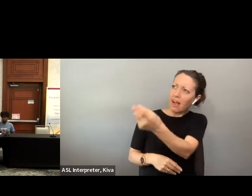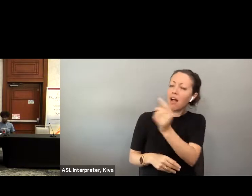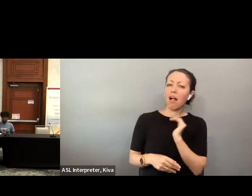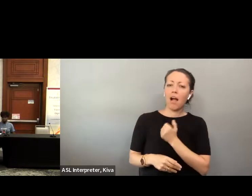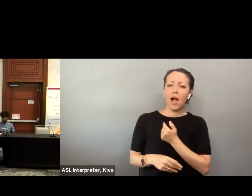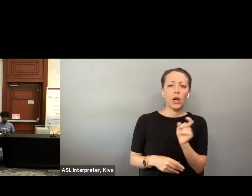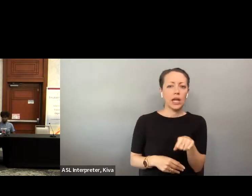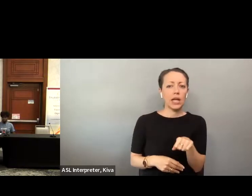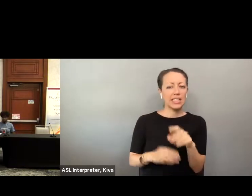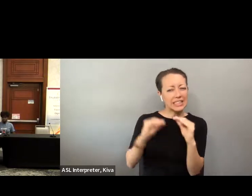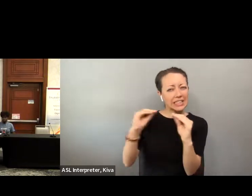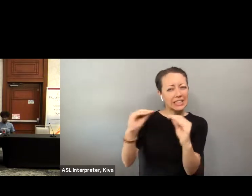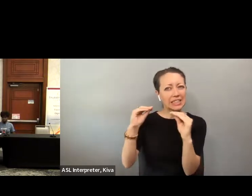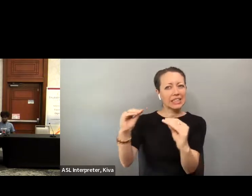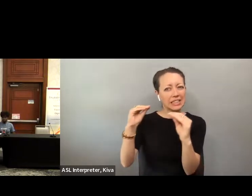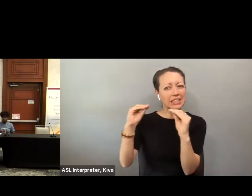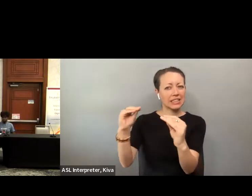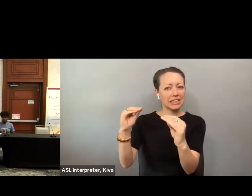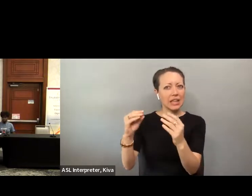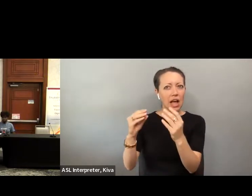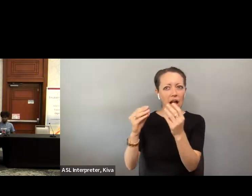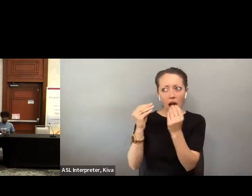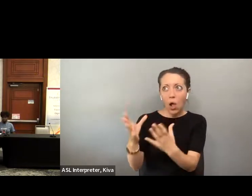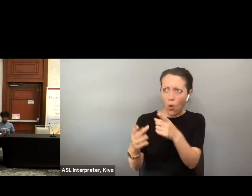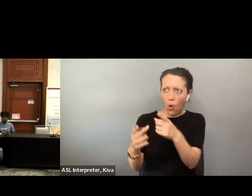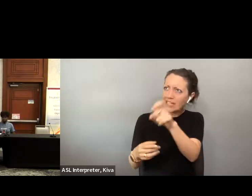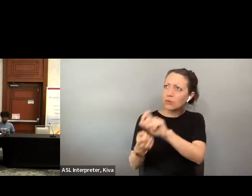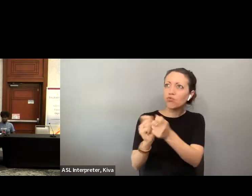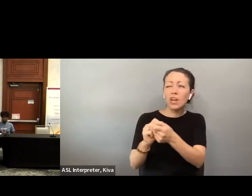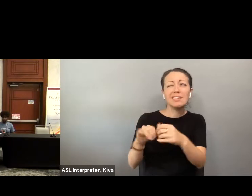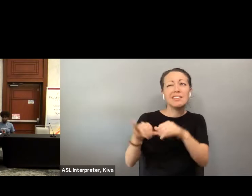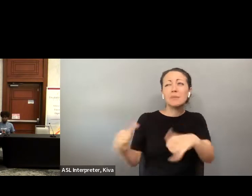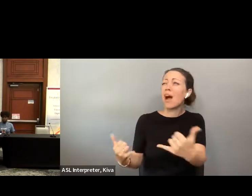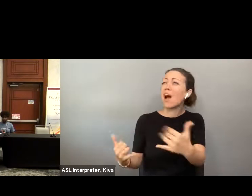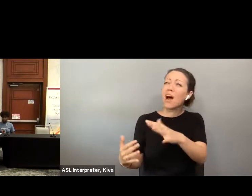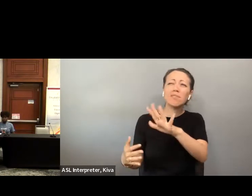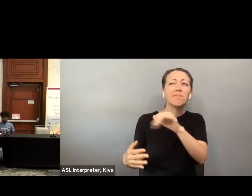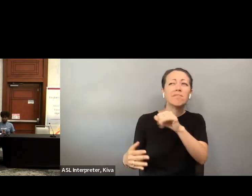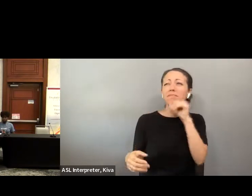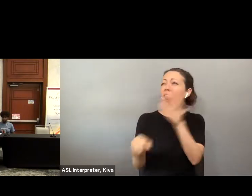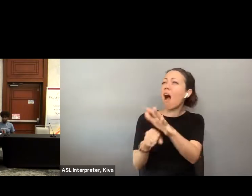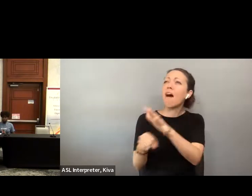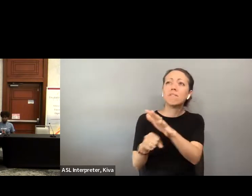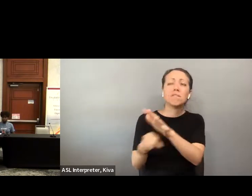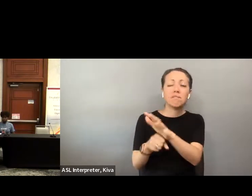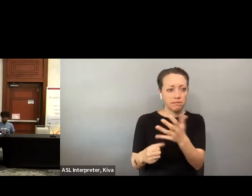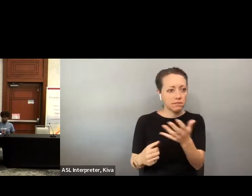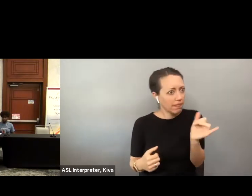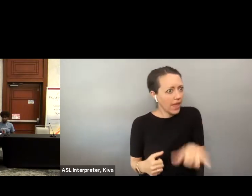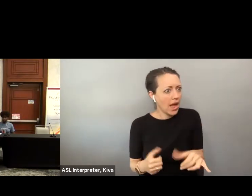their constituents and other people. I think it is important that we, as advocates, I think it. It It is important that we, as advocates, speak to the representatives and educate them. speak to the representatives and educate them about the